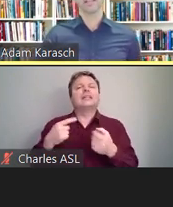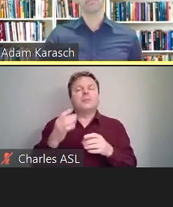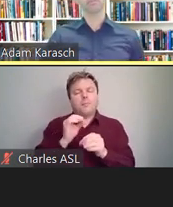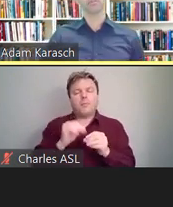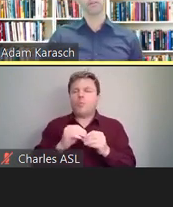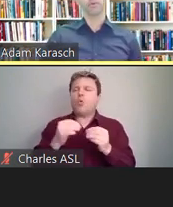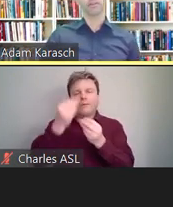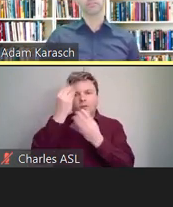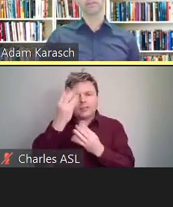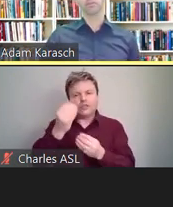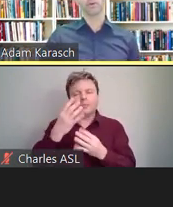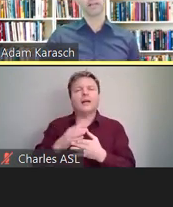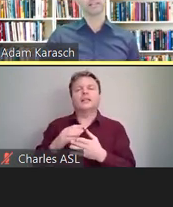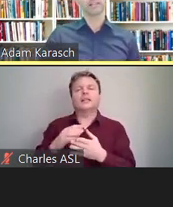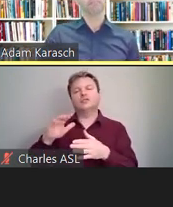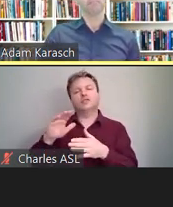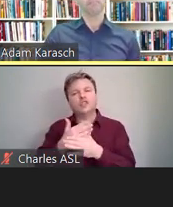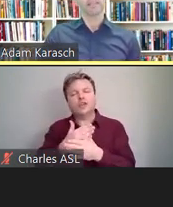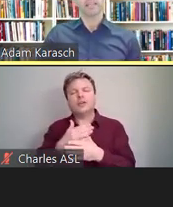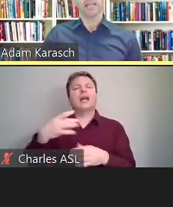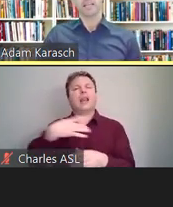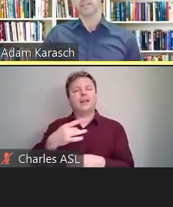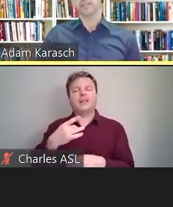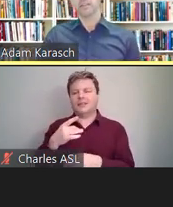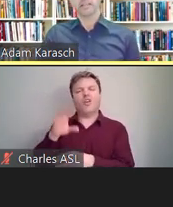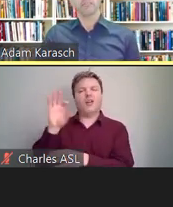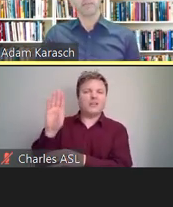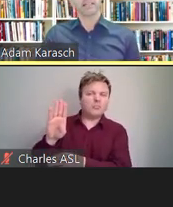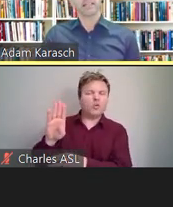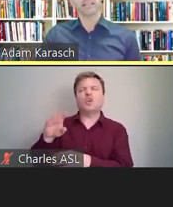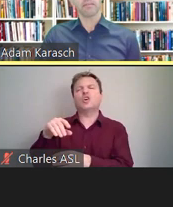That'd be really welcome as well. And come back next time.